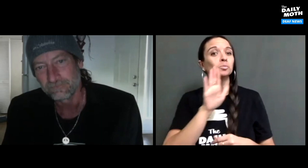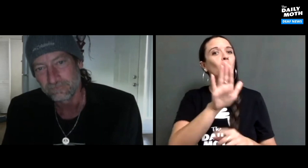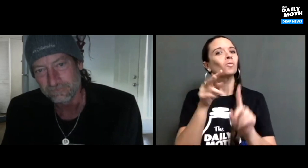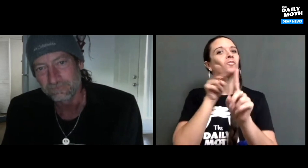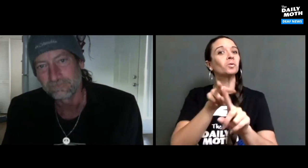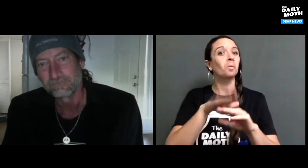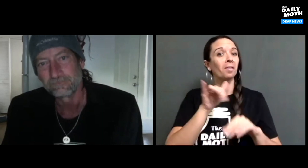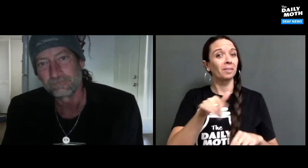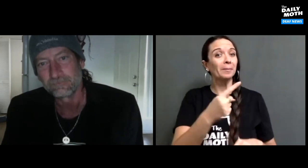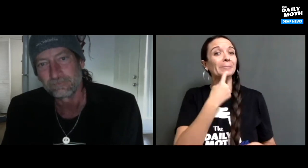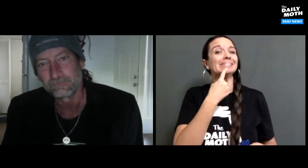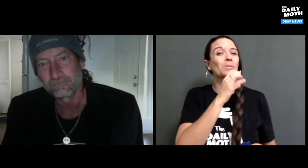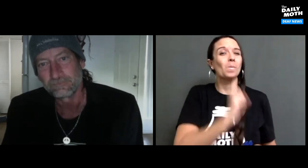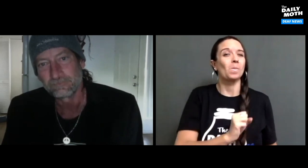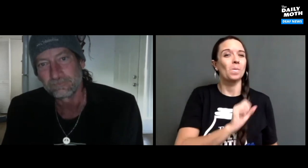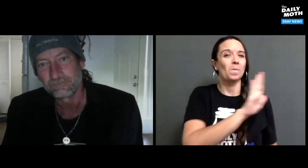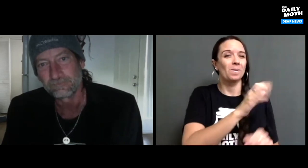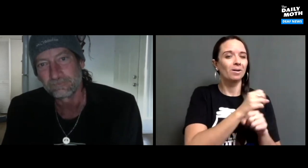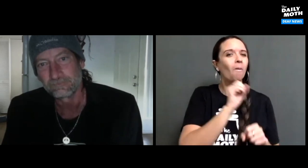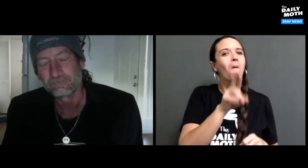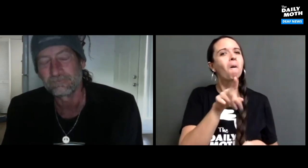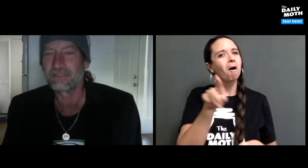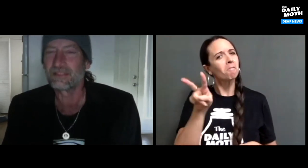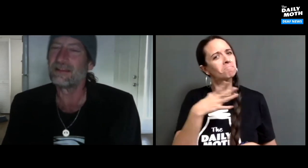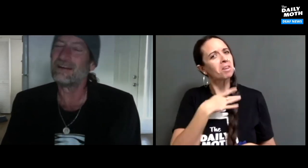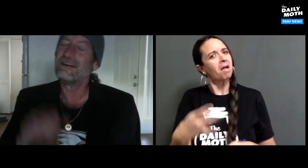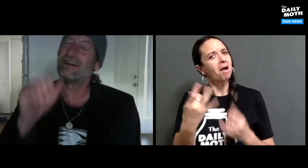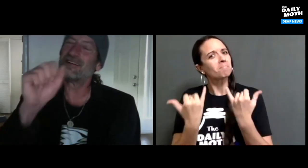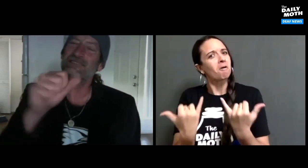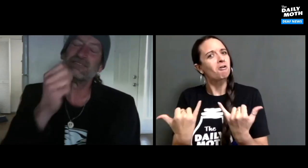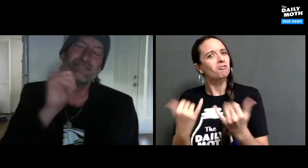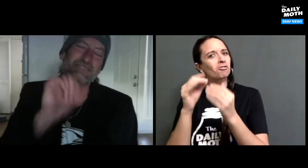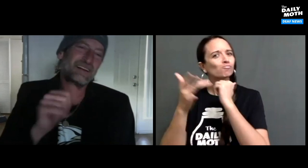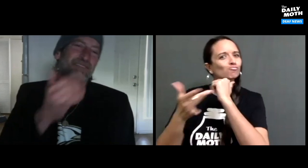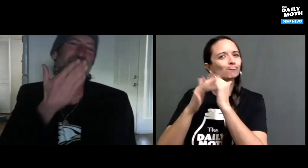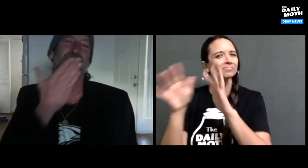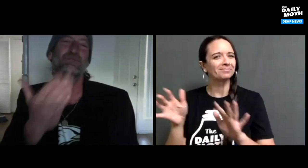Do you miss the old days with how Star Wars movies were made? Or do you like the modern technology used today?